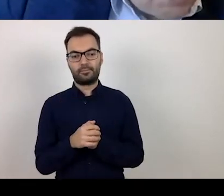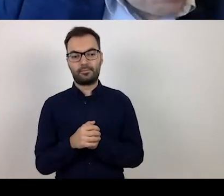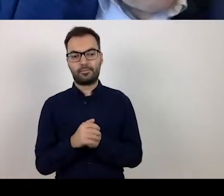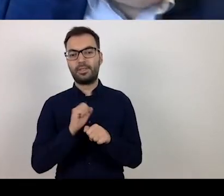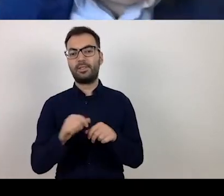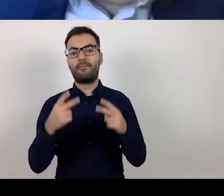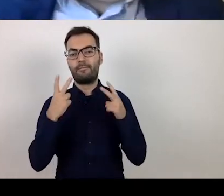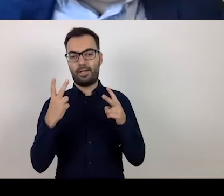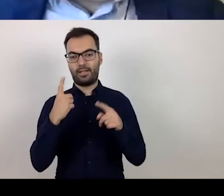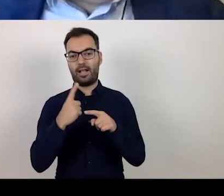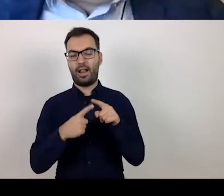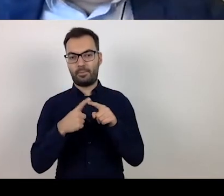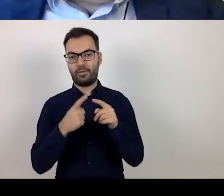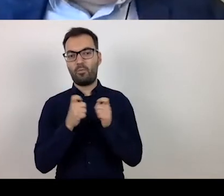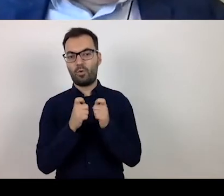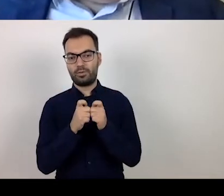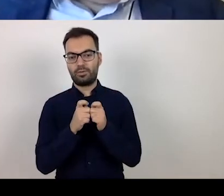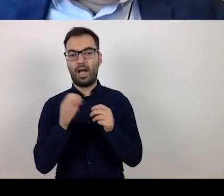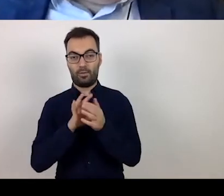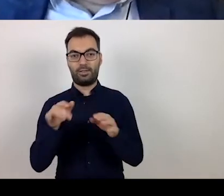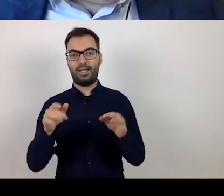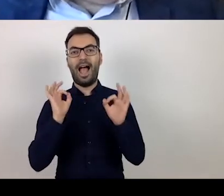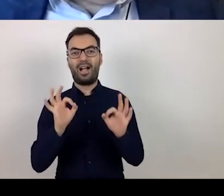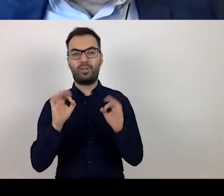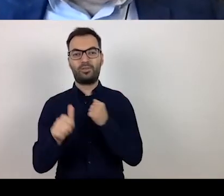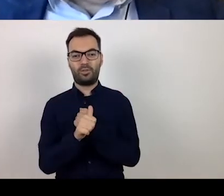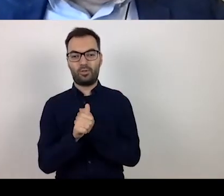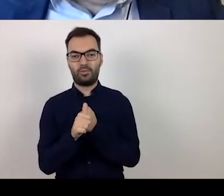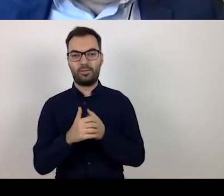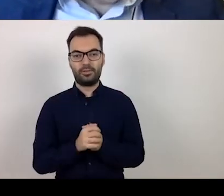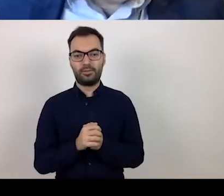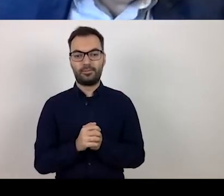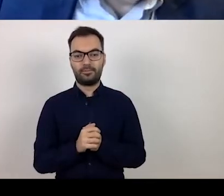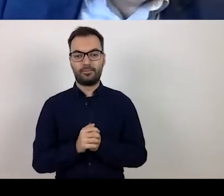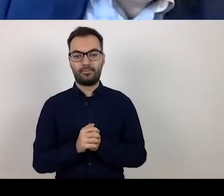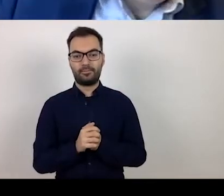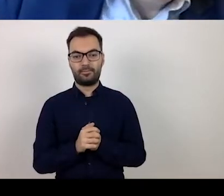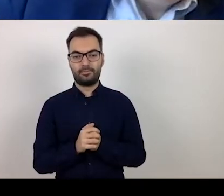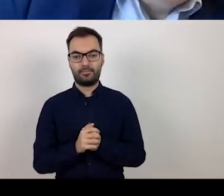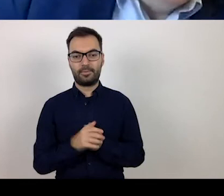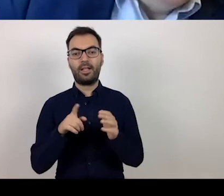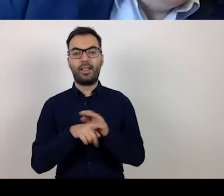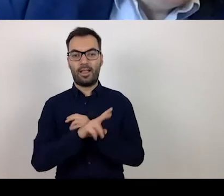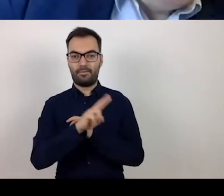which, when it comes to updating the documents, will also be important for you